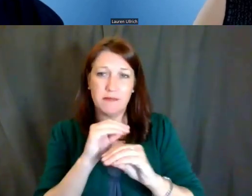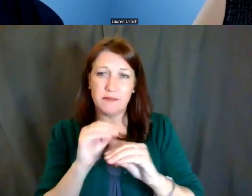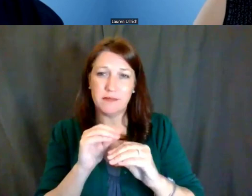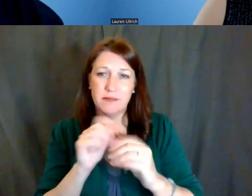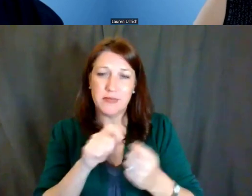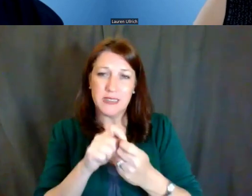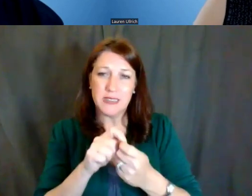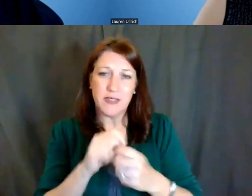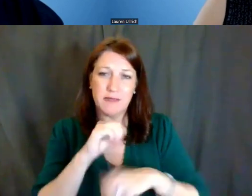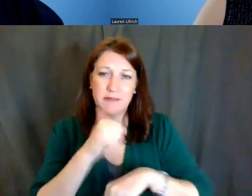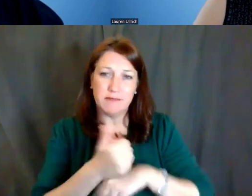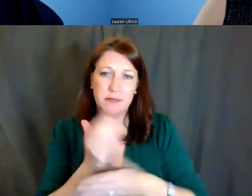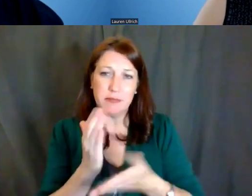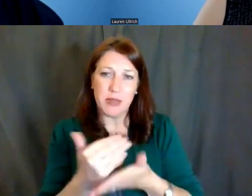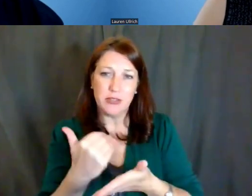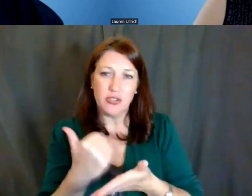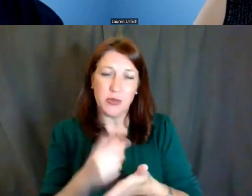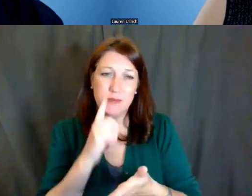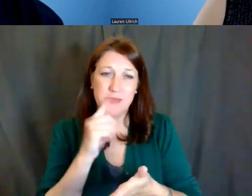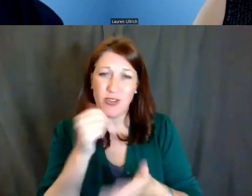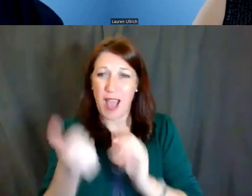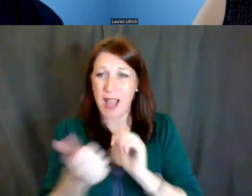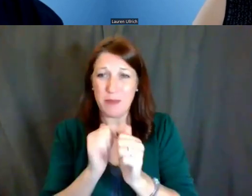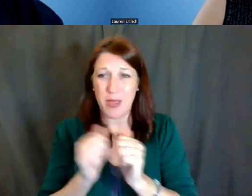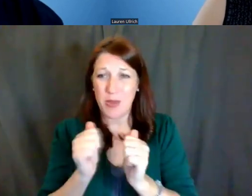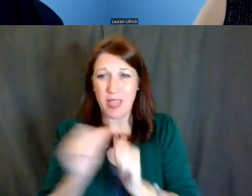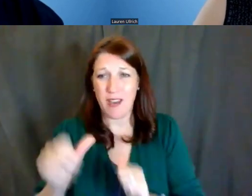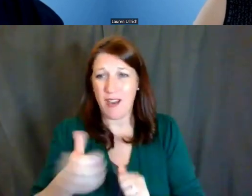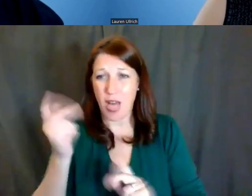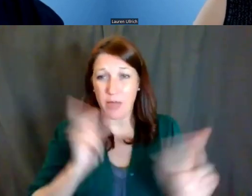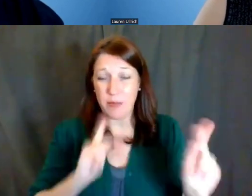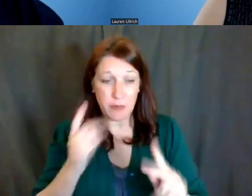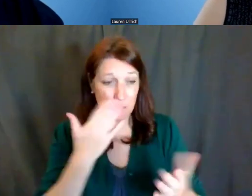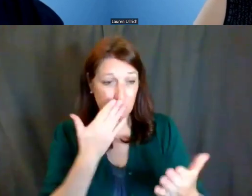you're not competing with other people, because if you get a good score, we'll bond you.